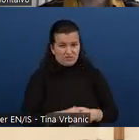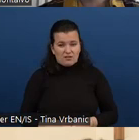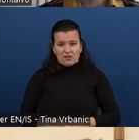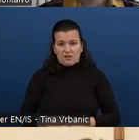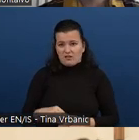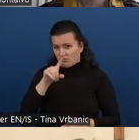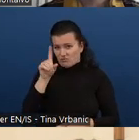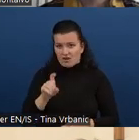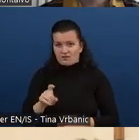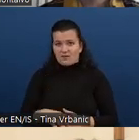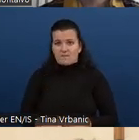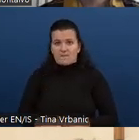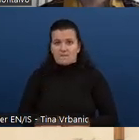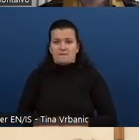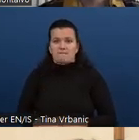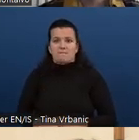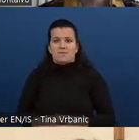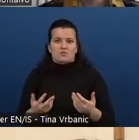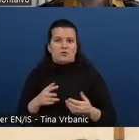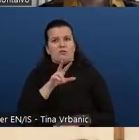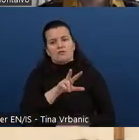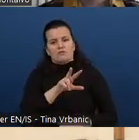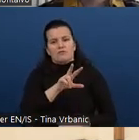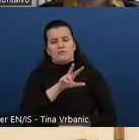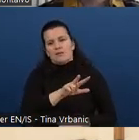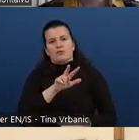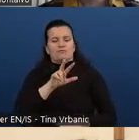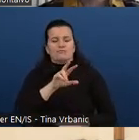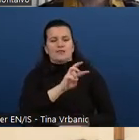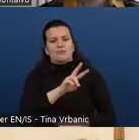of regular day to day work, is that how I >> DANIEL MONTALVO: I would say when there